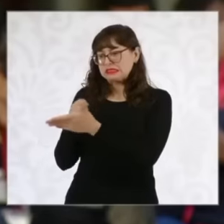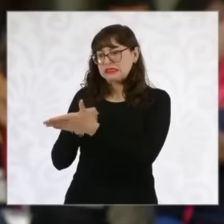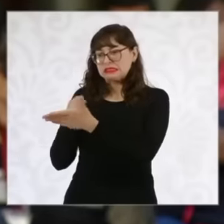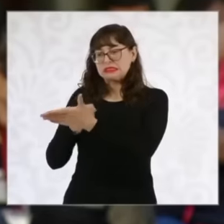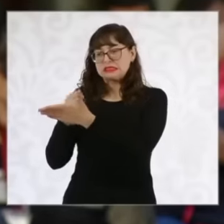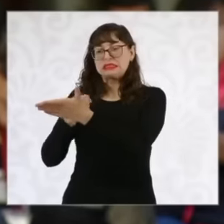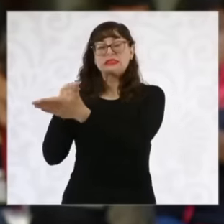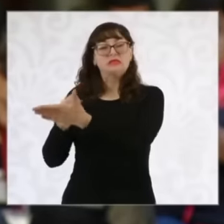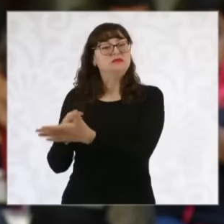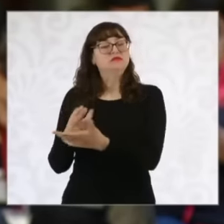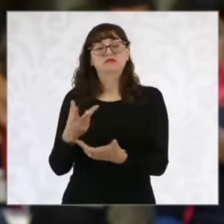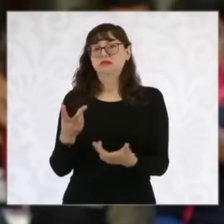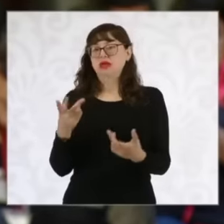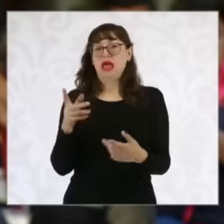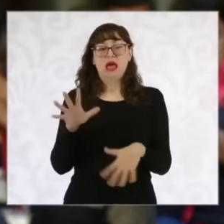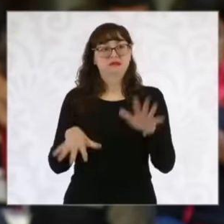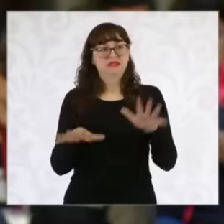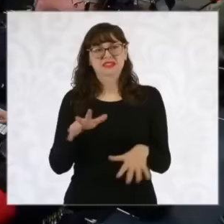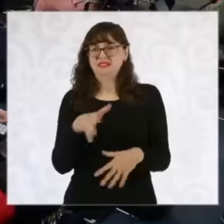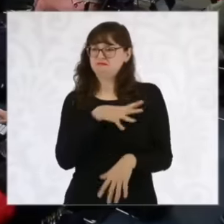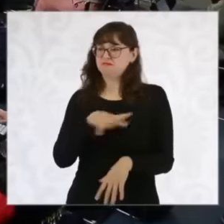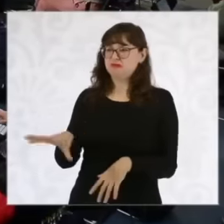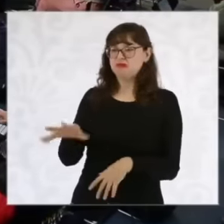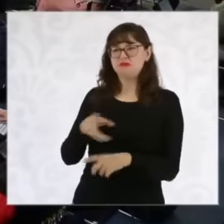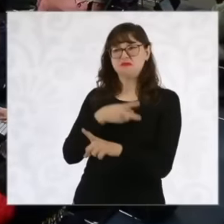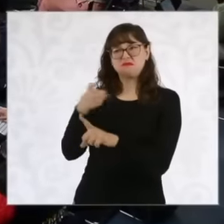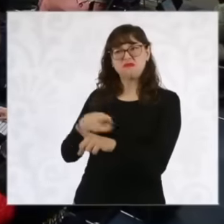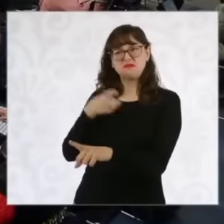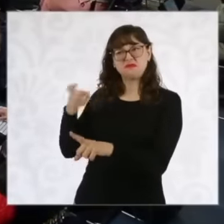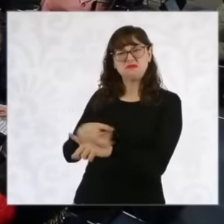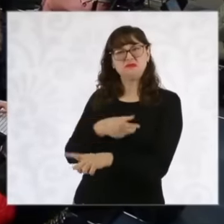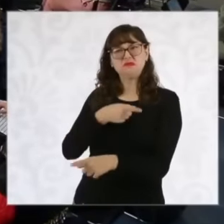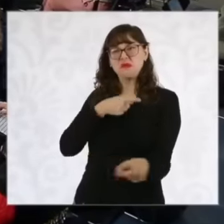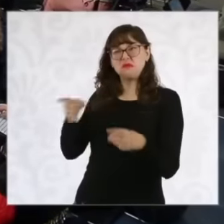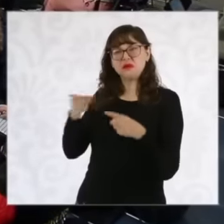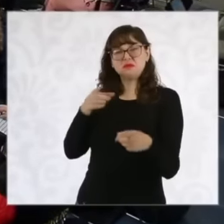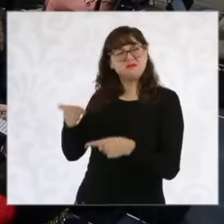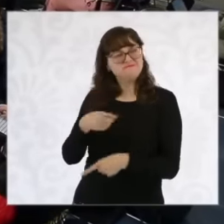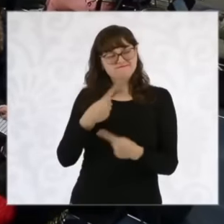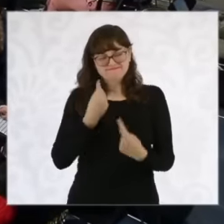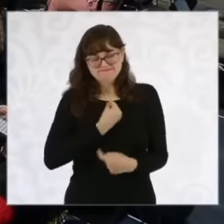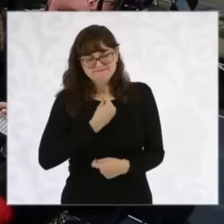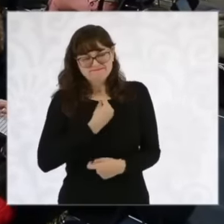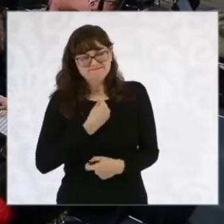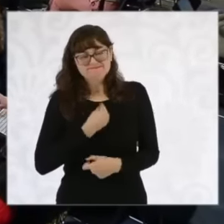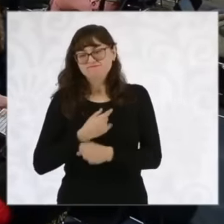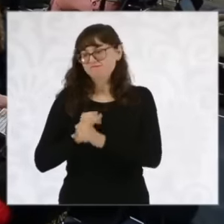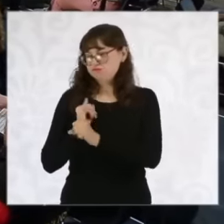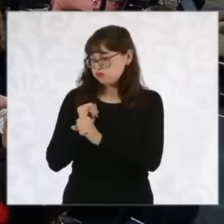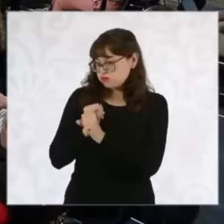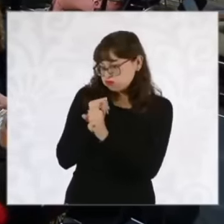contempt at times the insults but Thanks to it, it was possible to find out that in the execution of